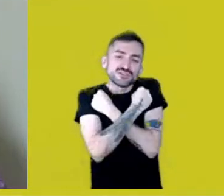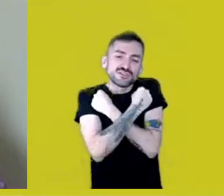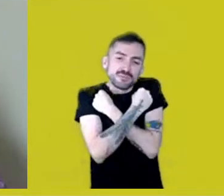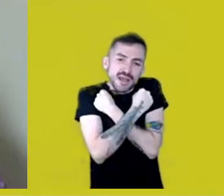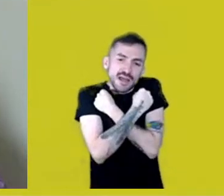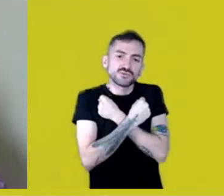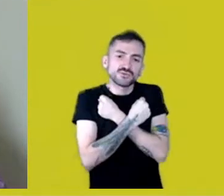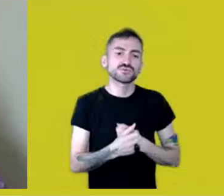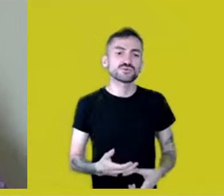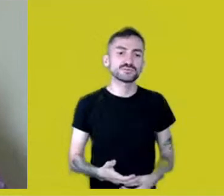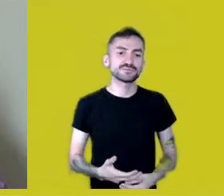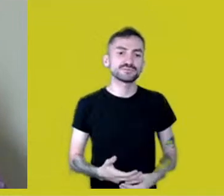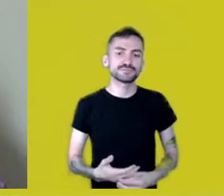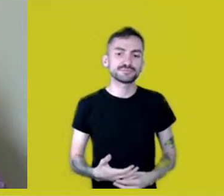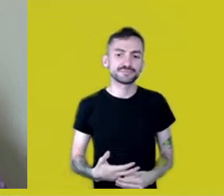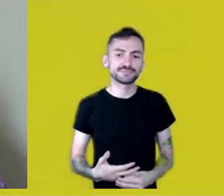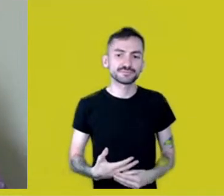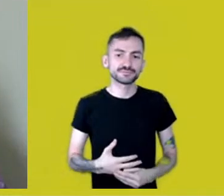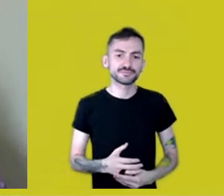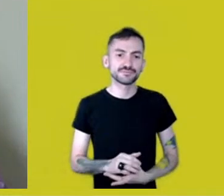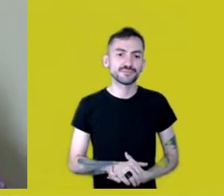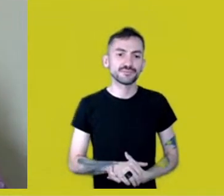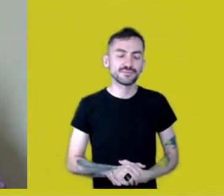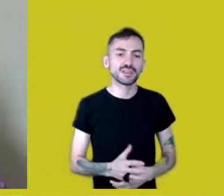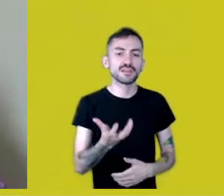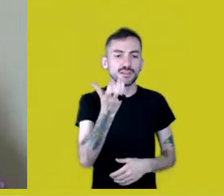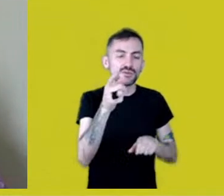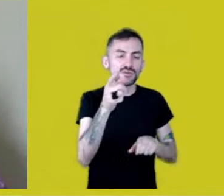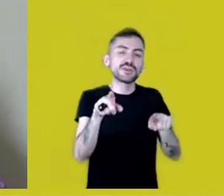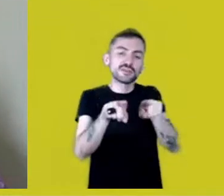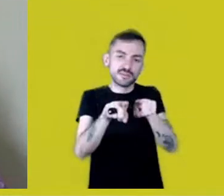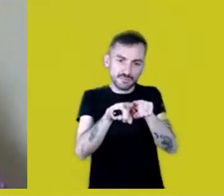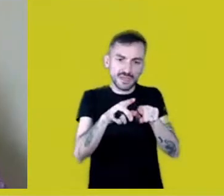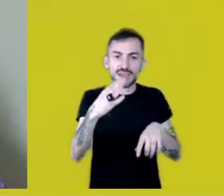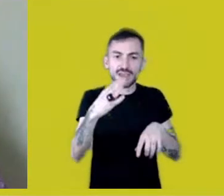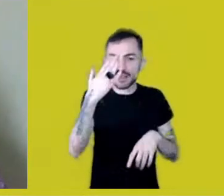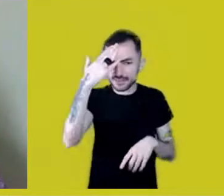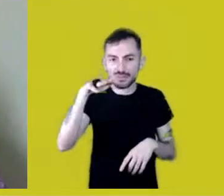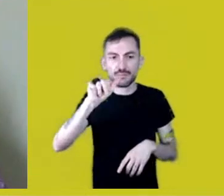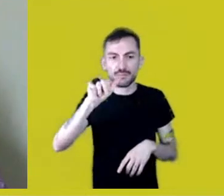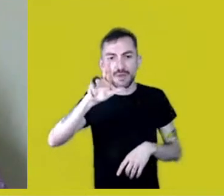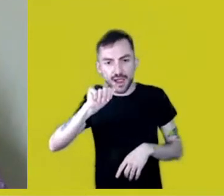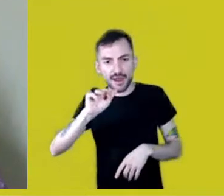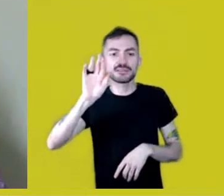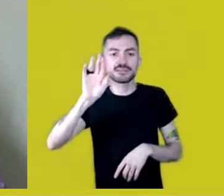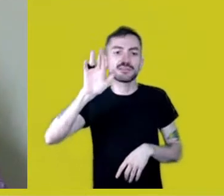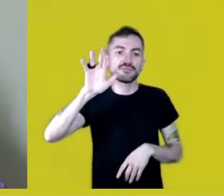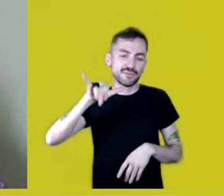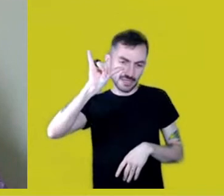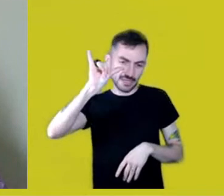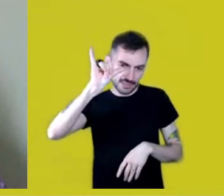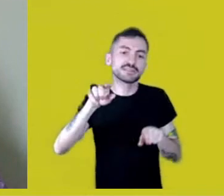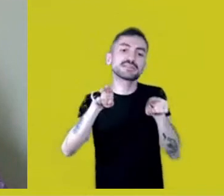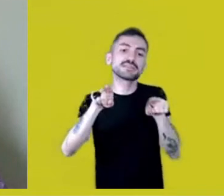I’d also like to thank Márcia, Francy, Fernanda